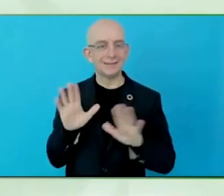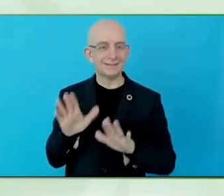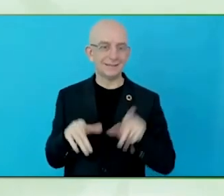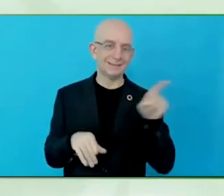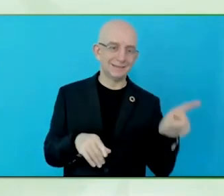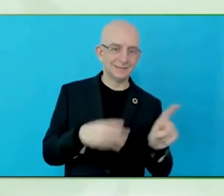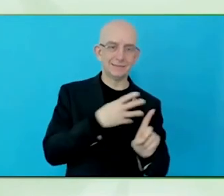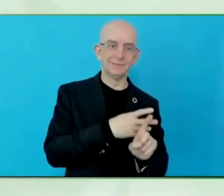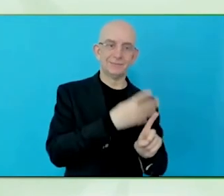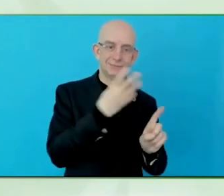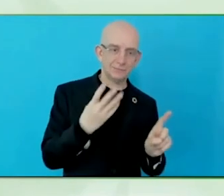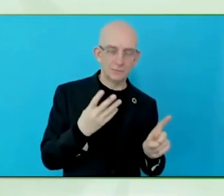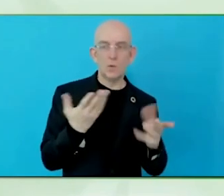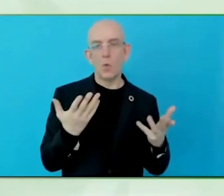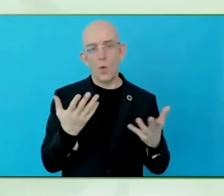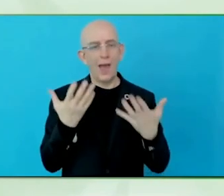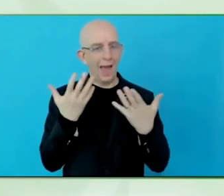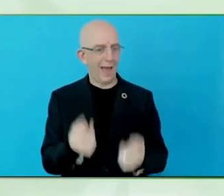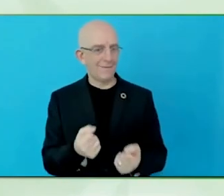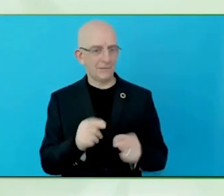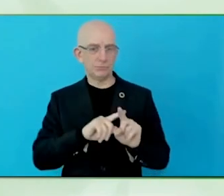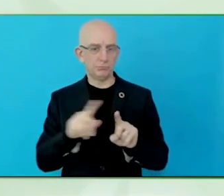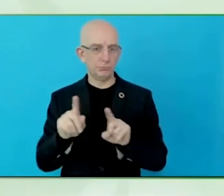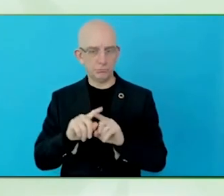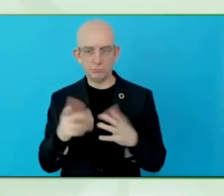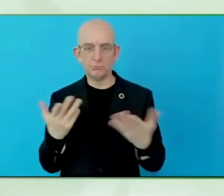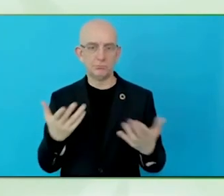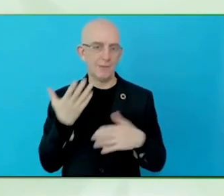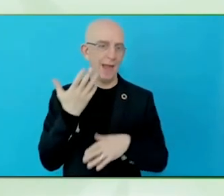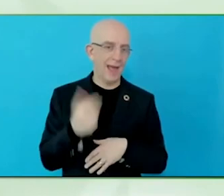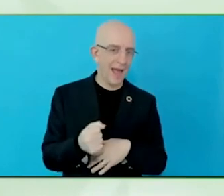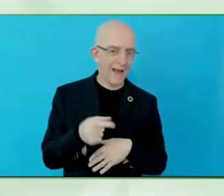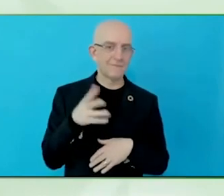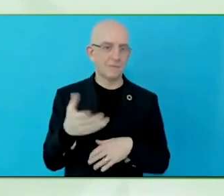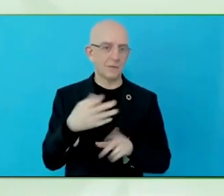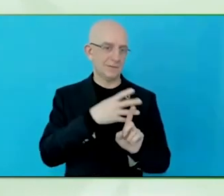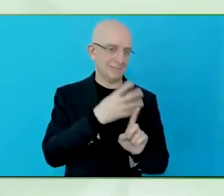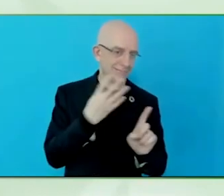I want to make it less that they compete with each other, they are